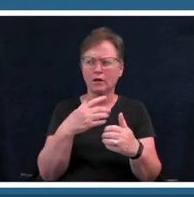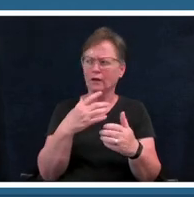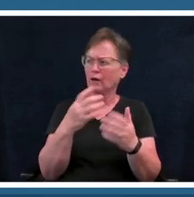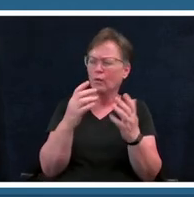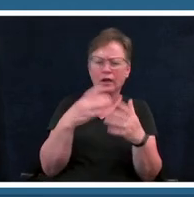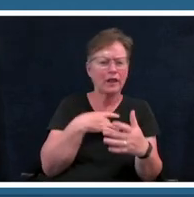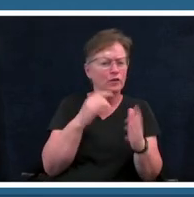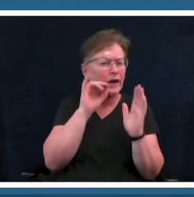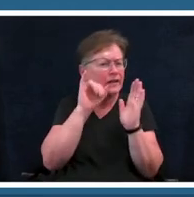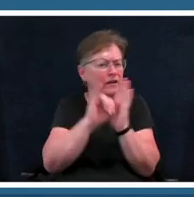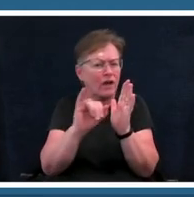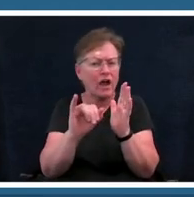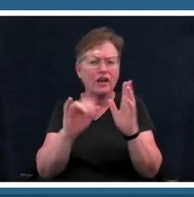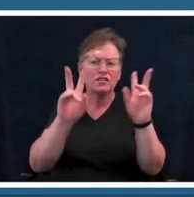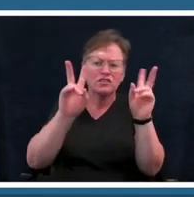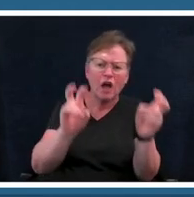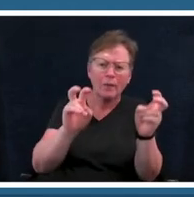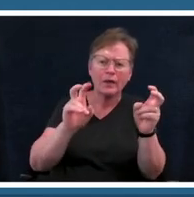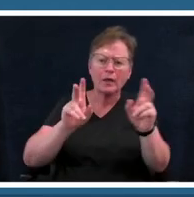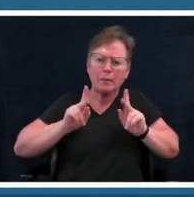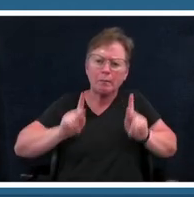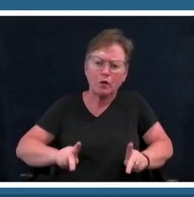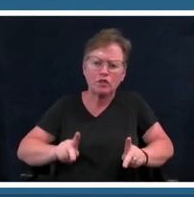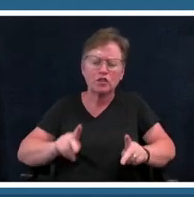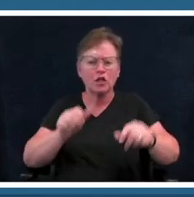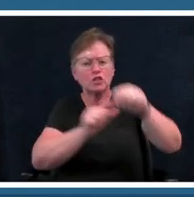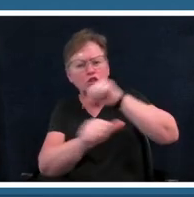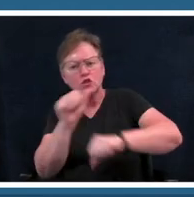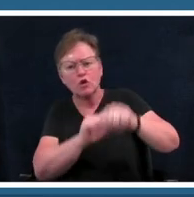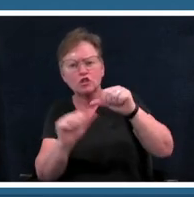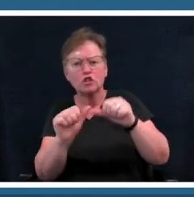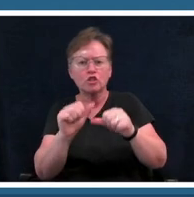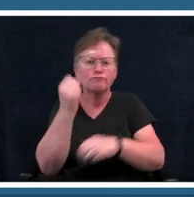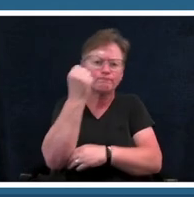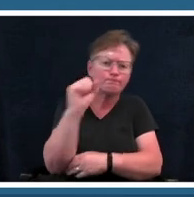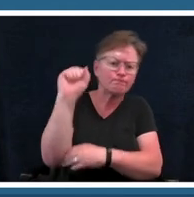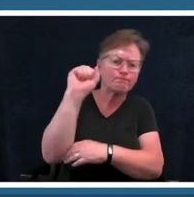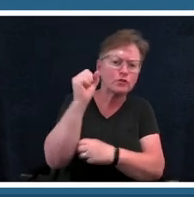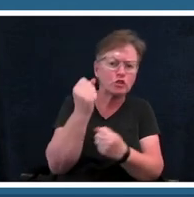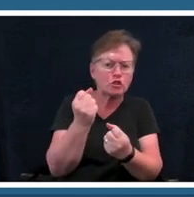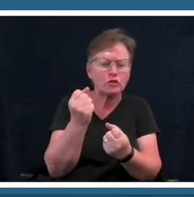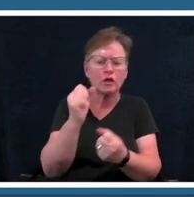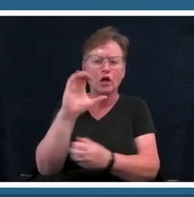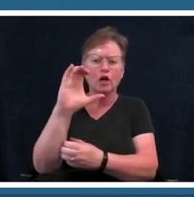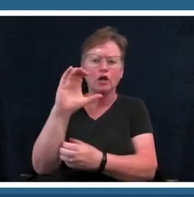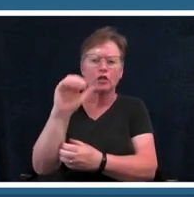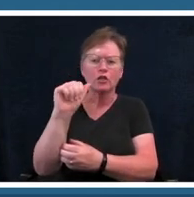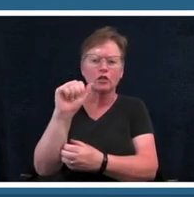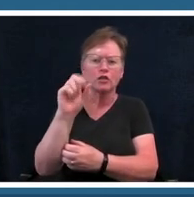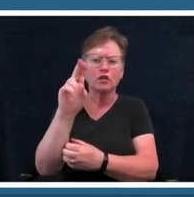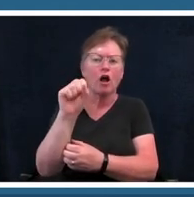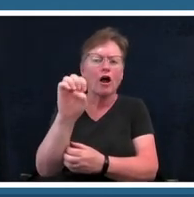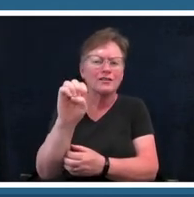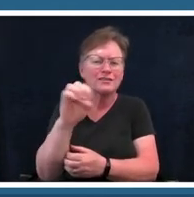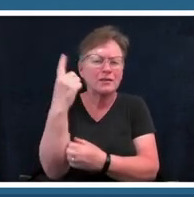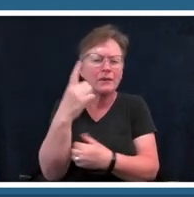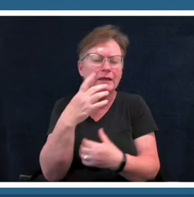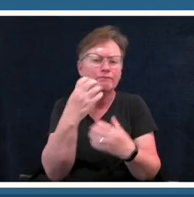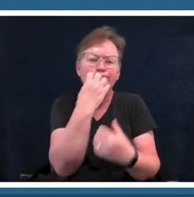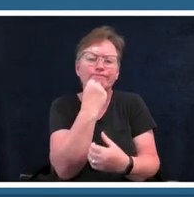person that's important to you um remember those big expansive definitions of monuments that i